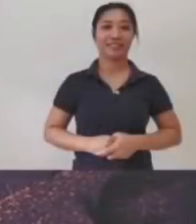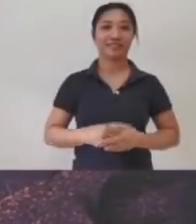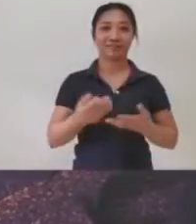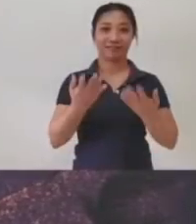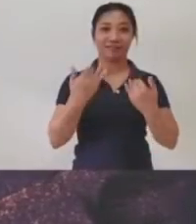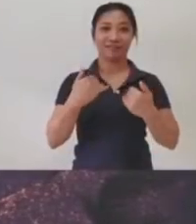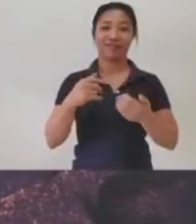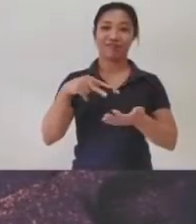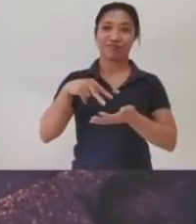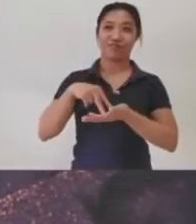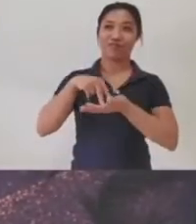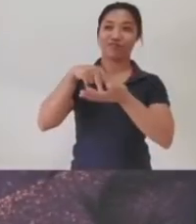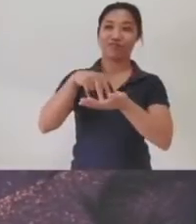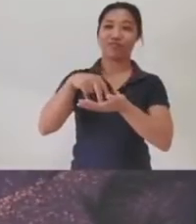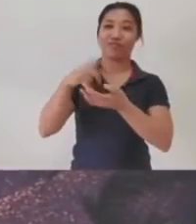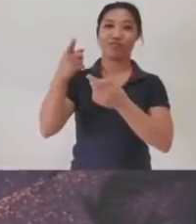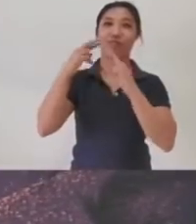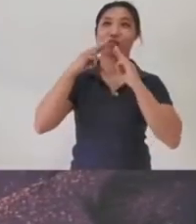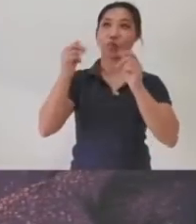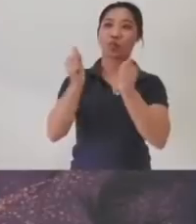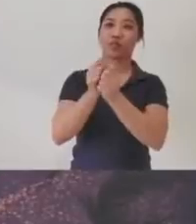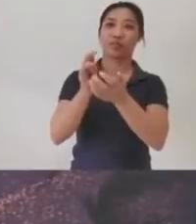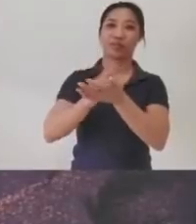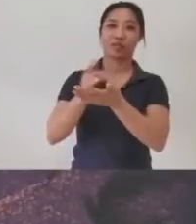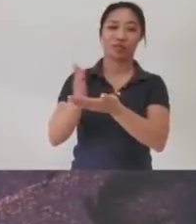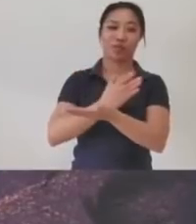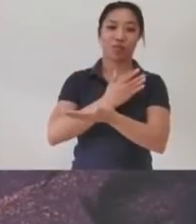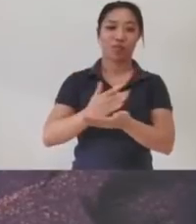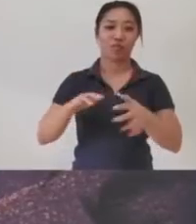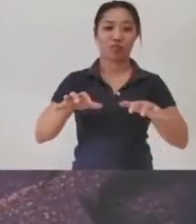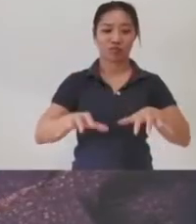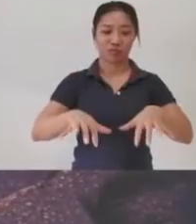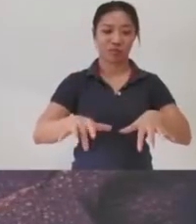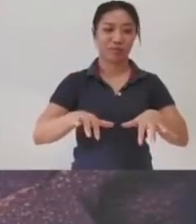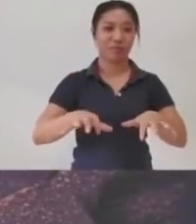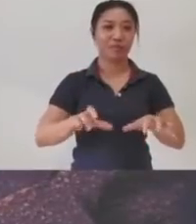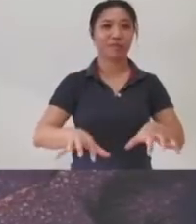Shall we rise as we respond with this song?